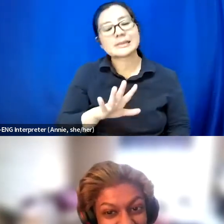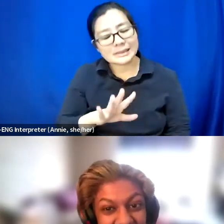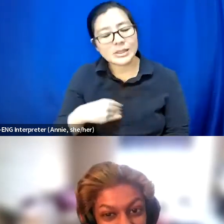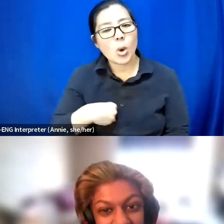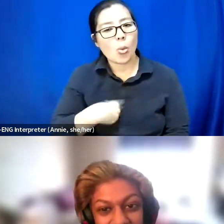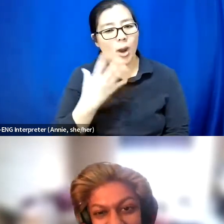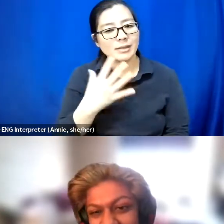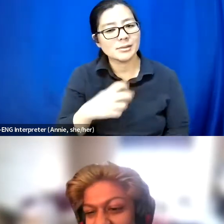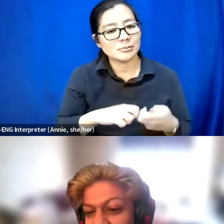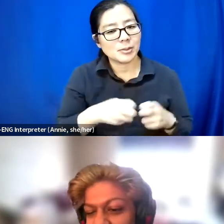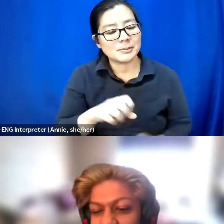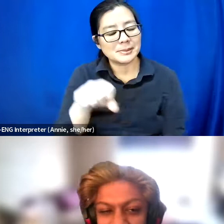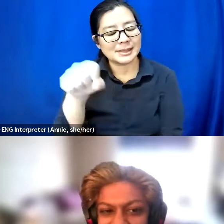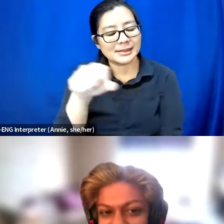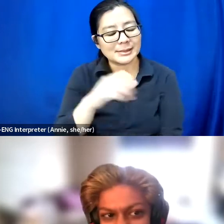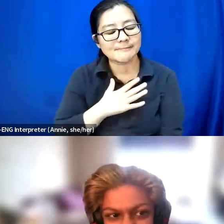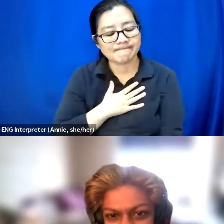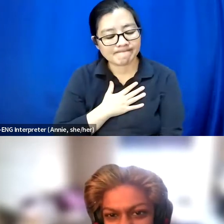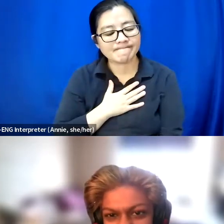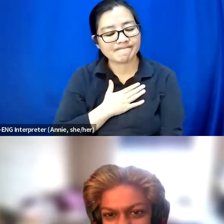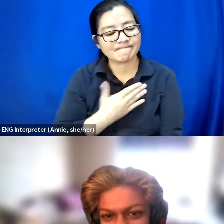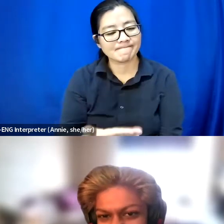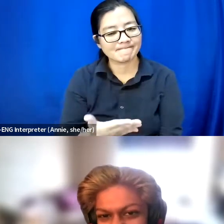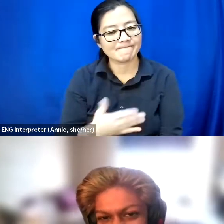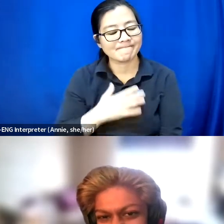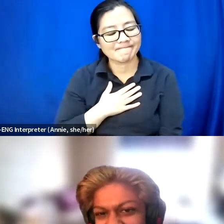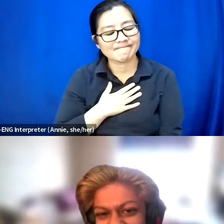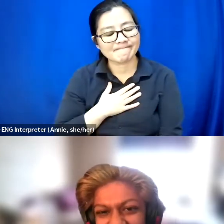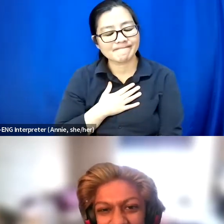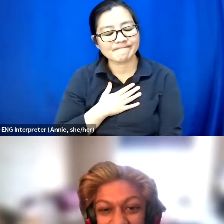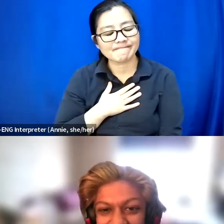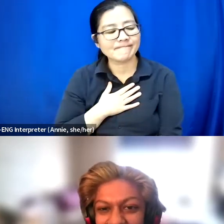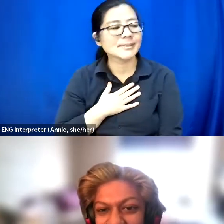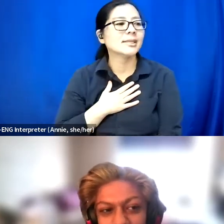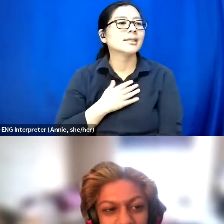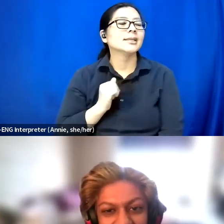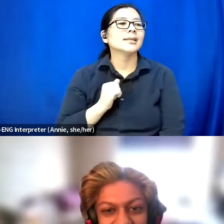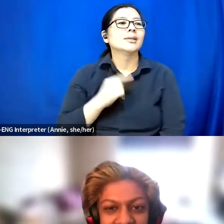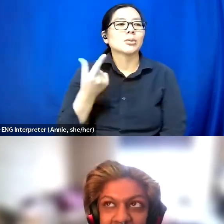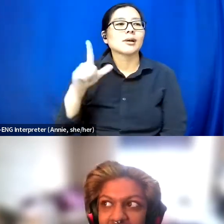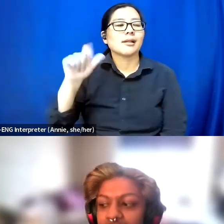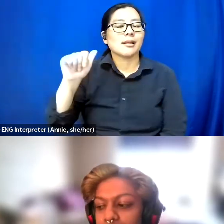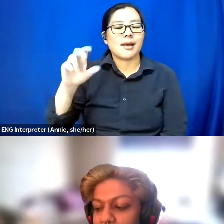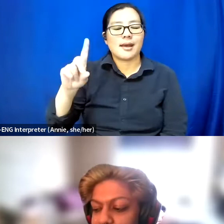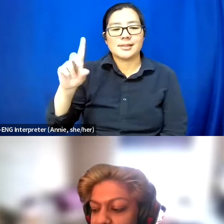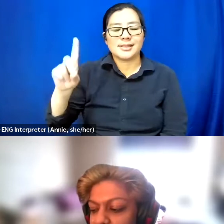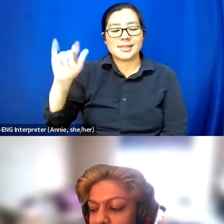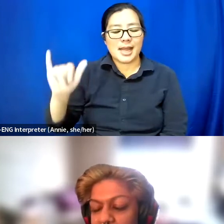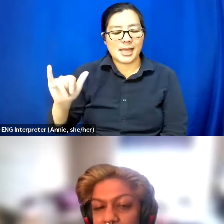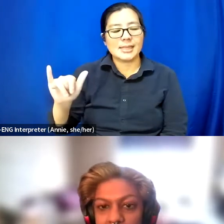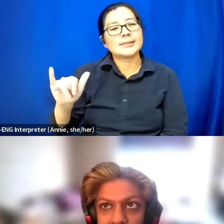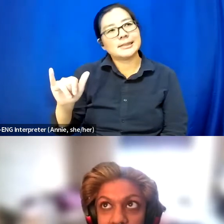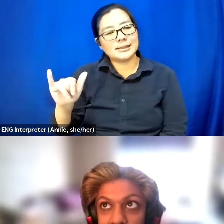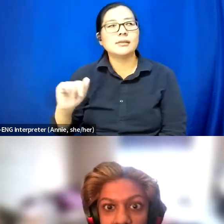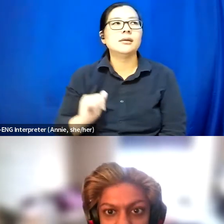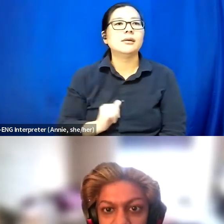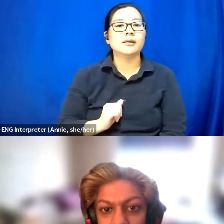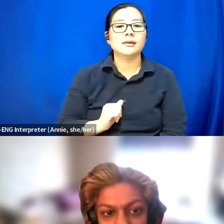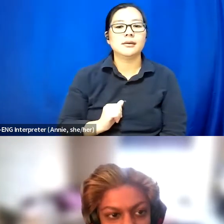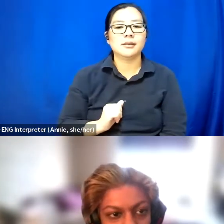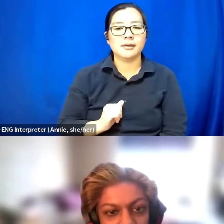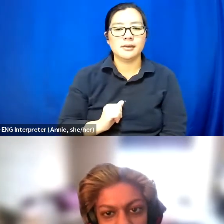I will fully disclaimed, transparency wise, with Glad Day but there's a lot of organizations